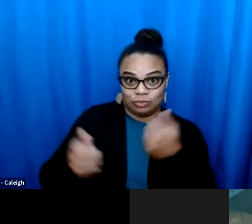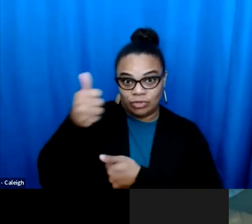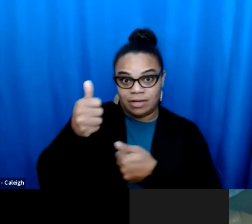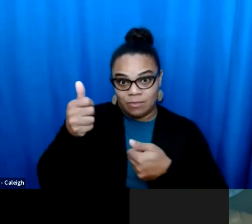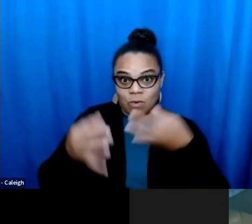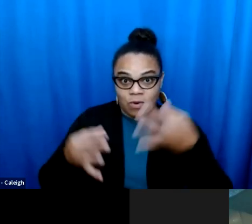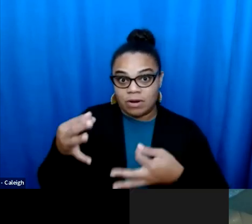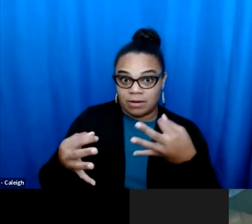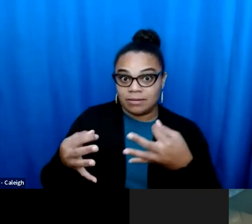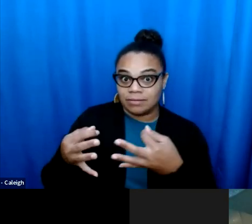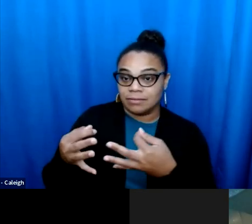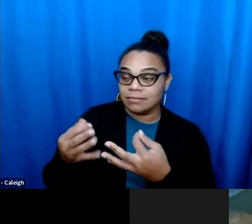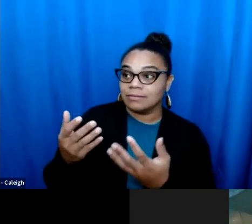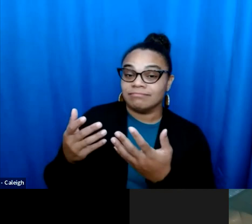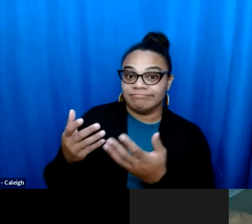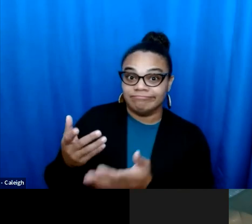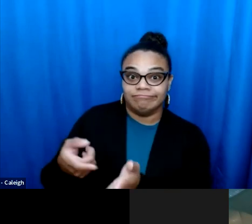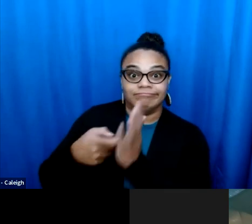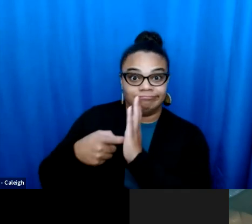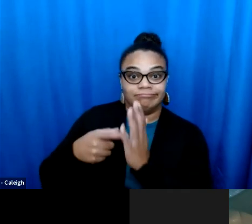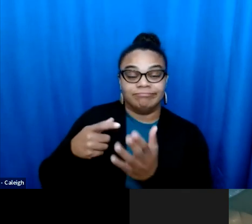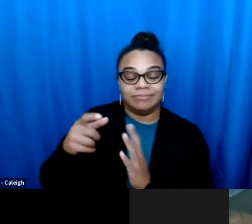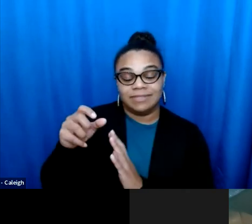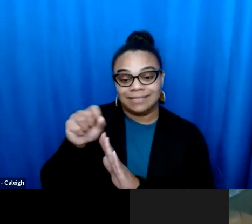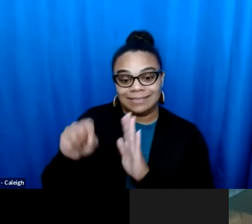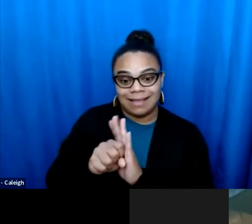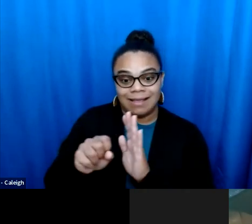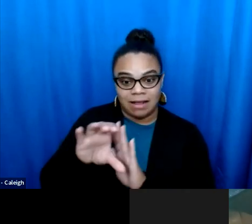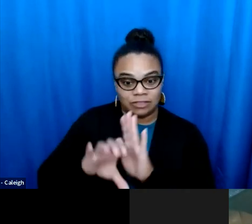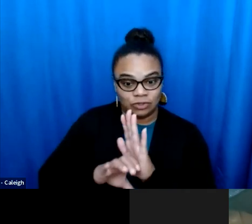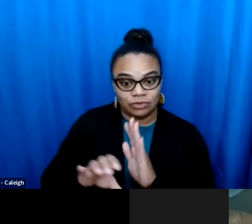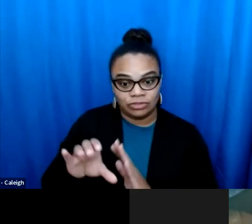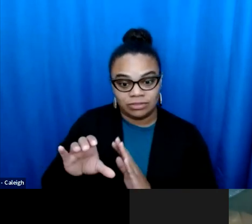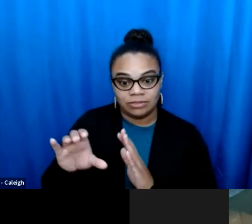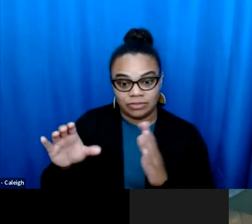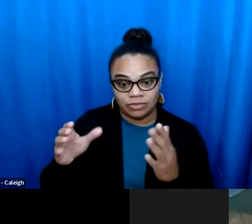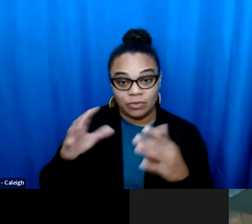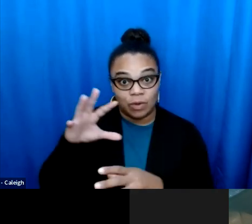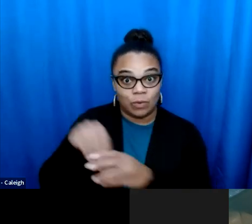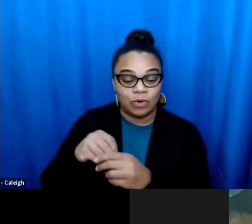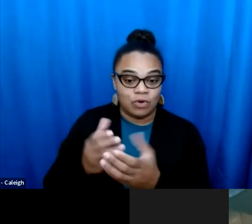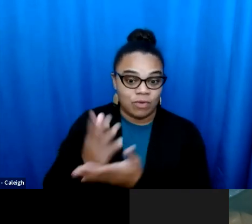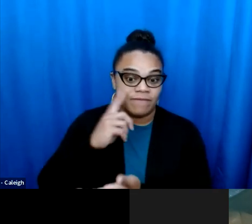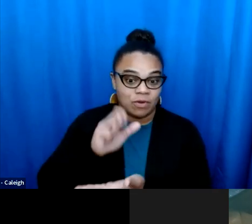the Kansas Supreme Court back in 2019 that the state constitution